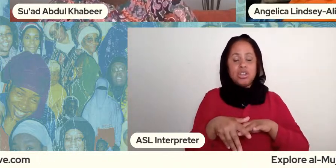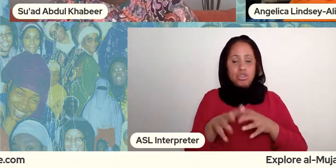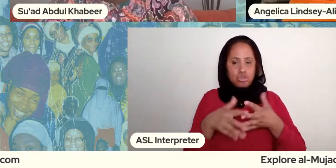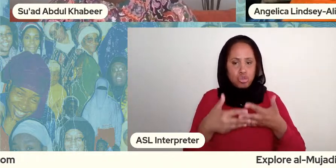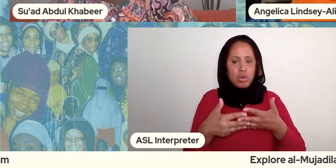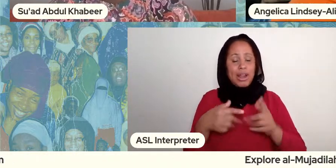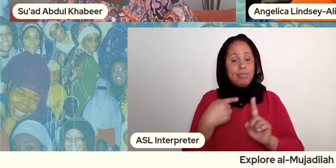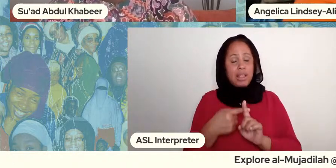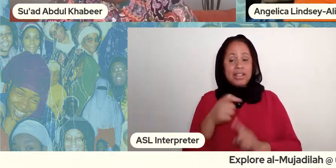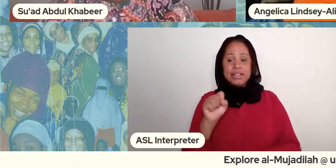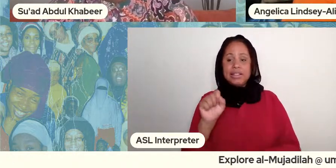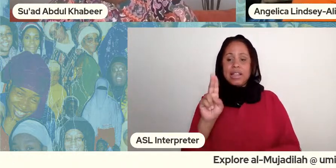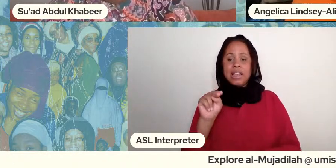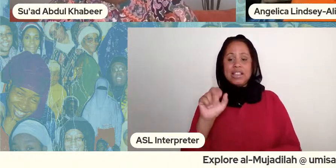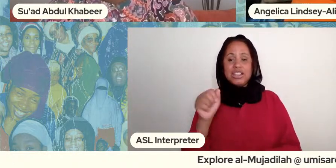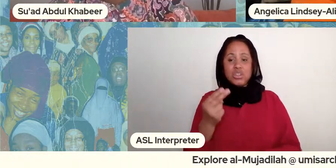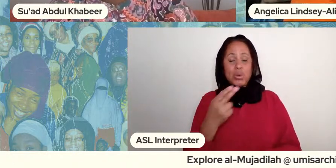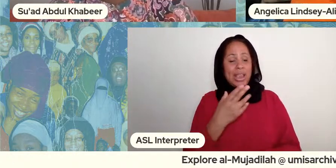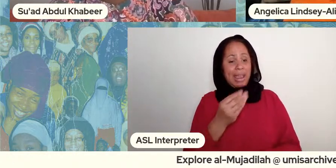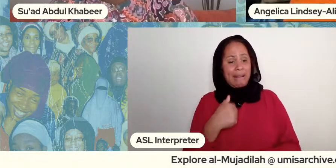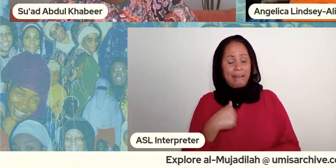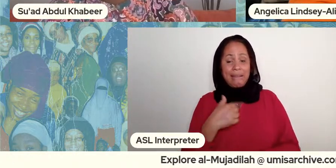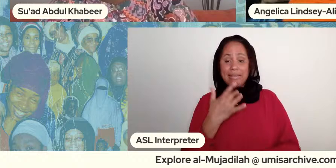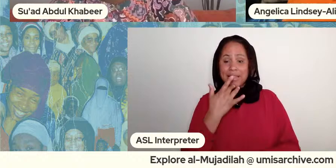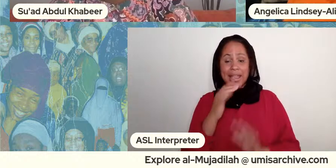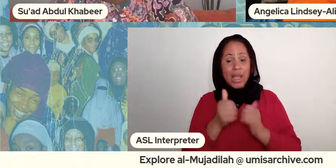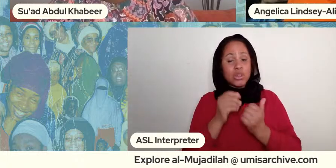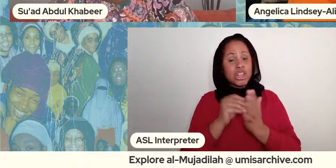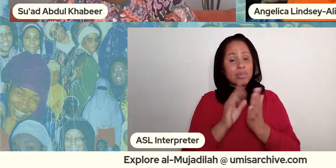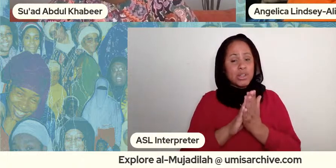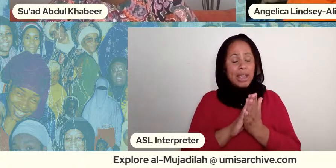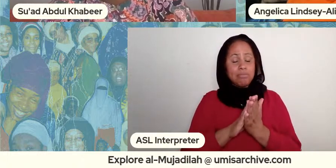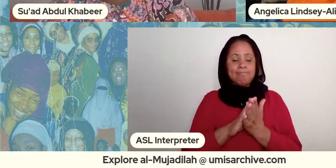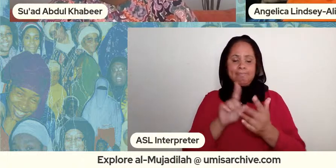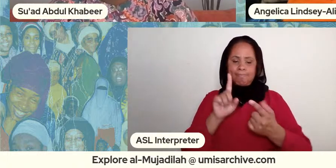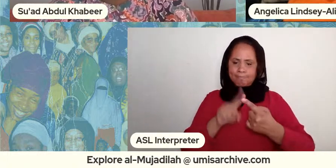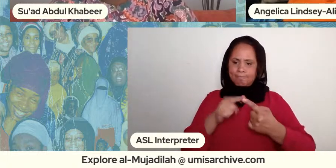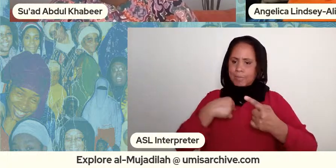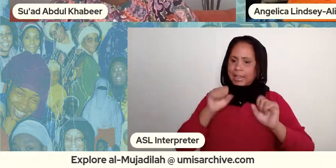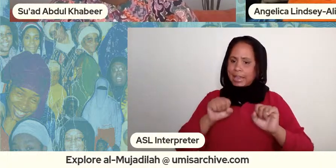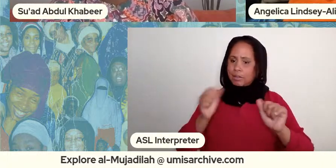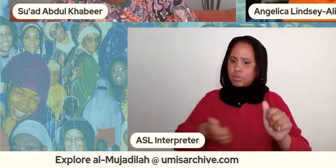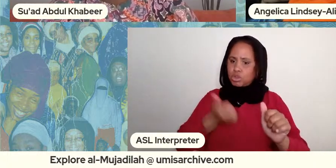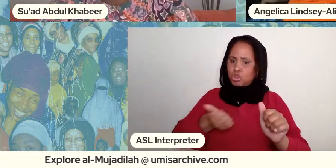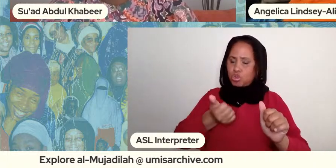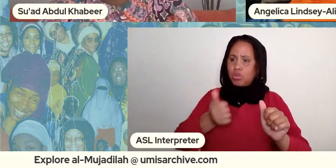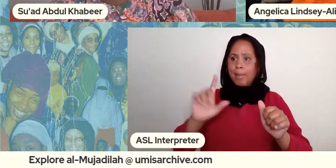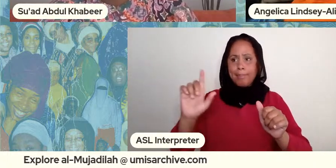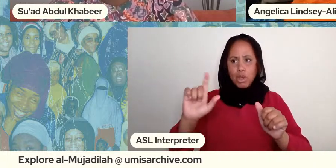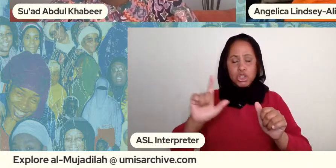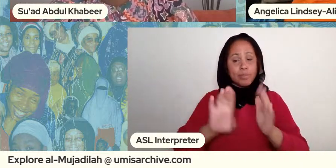you know i can pursue personal development for me as a muslim like she put that as a priority and i